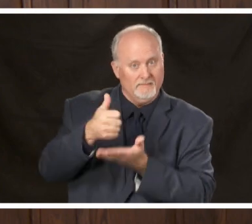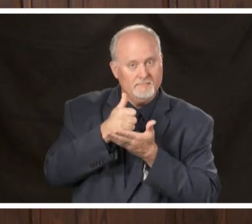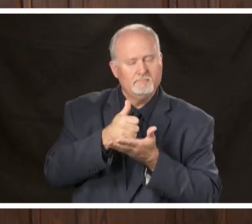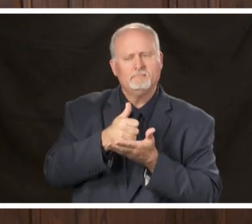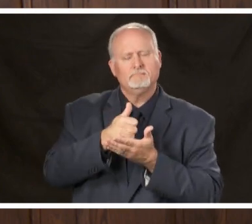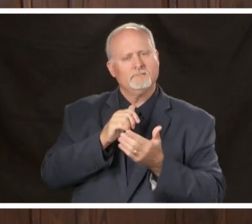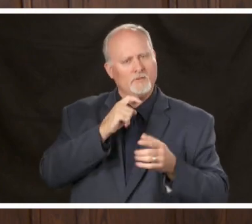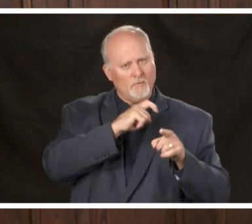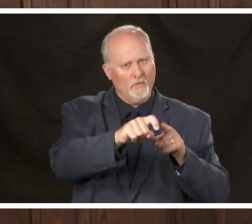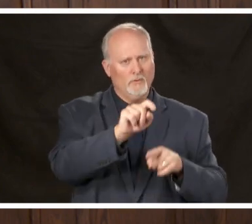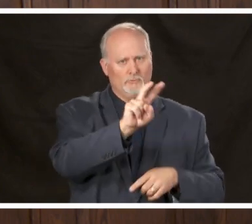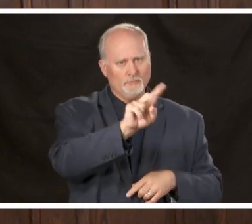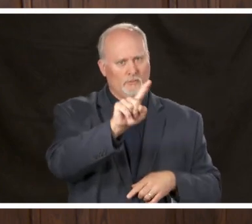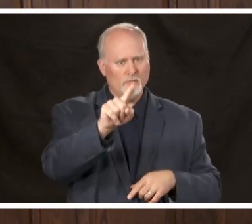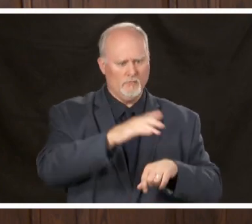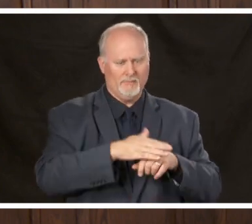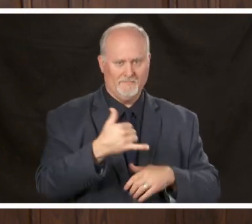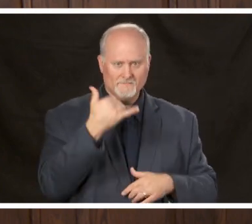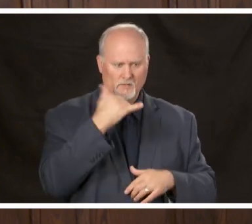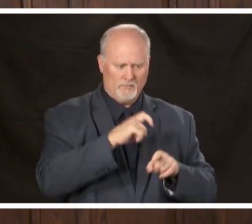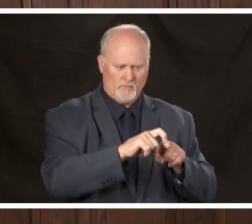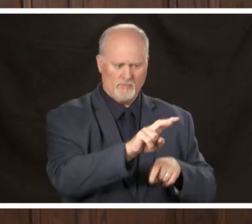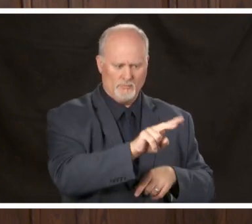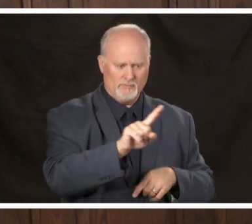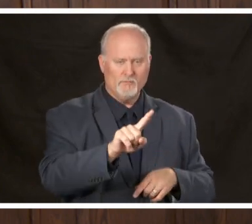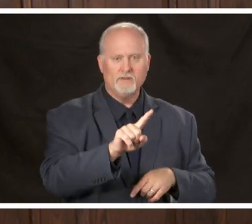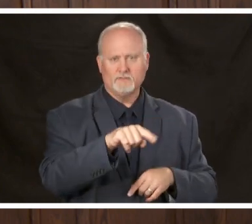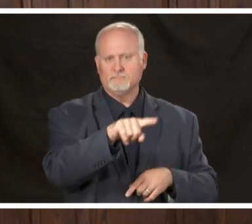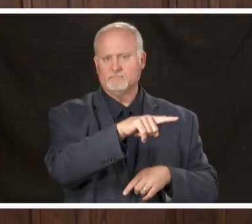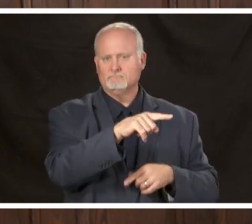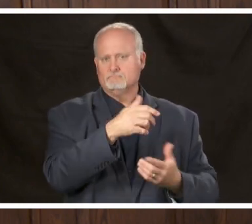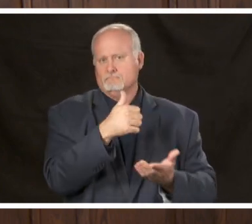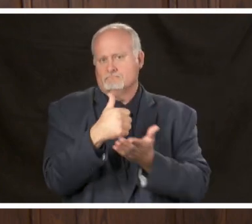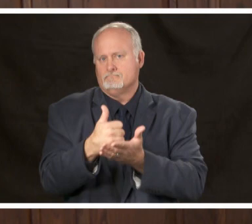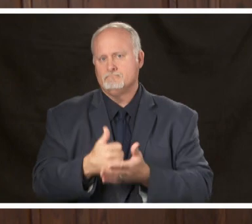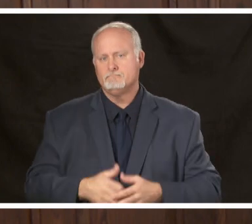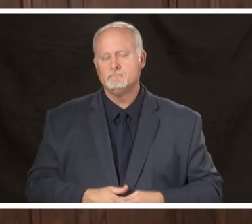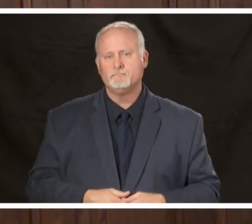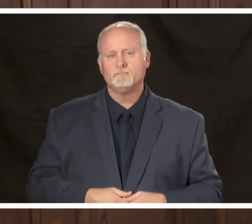the 2-1-1 so you can obtain the assistance you need and lastly the